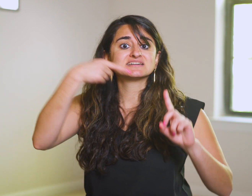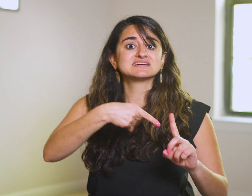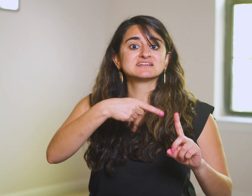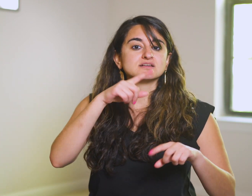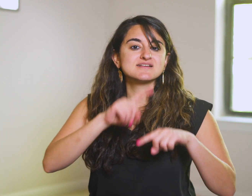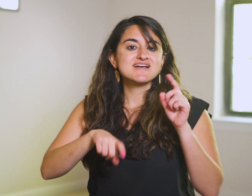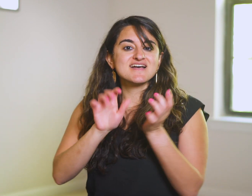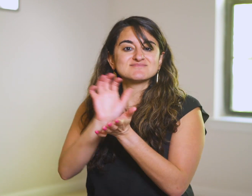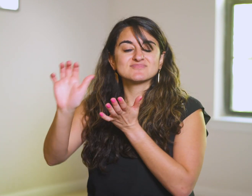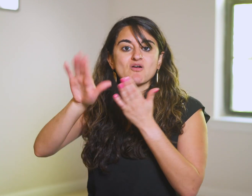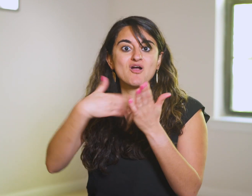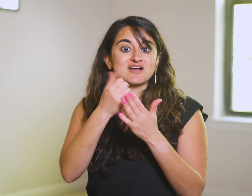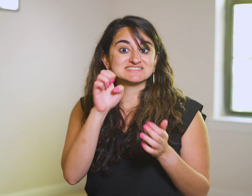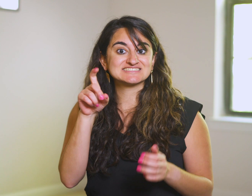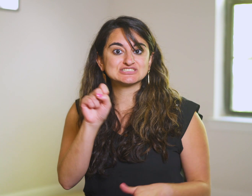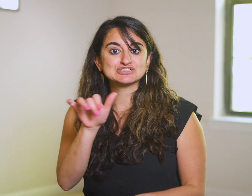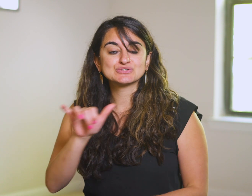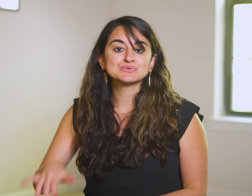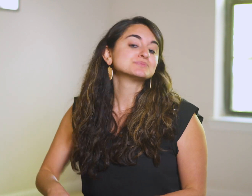can’t wither all seedlings.